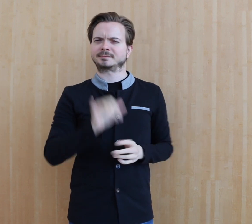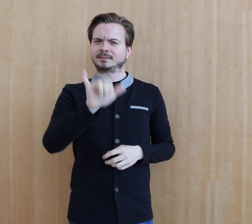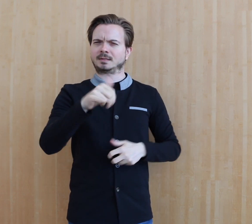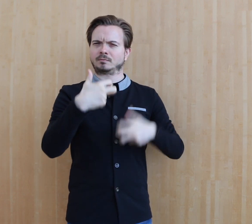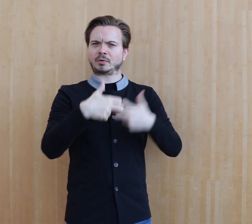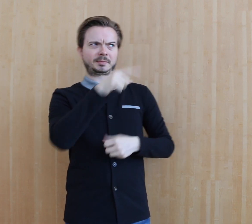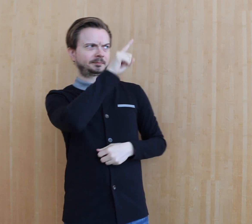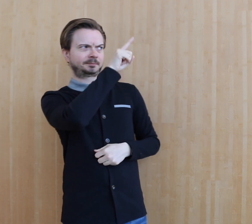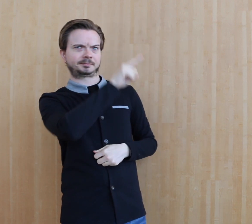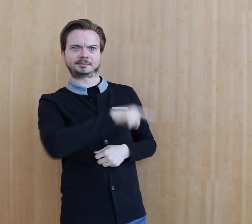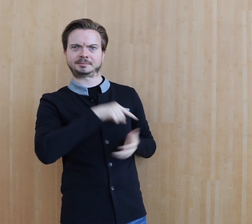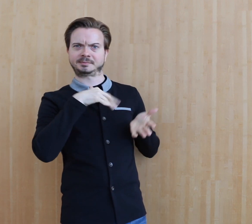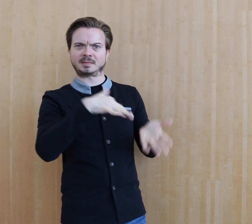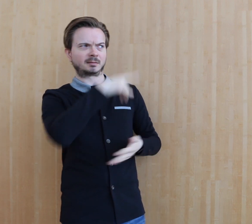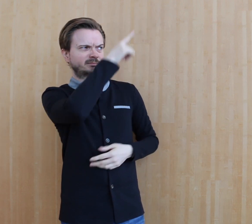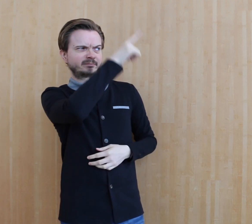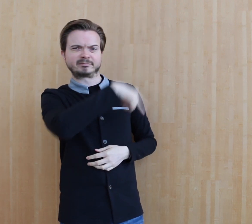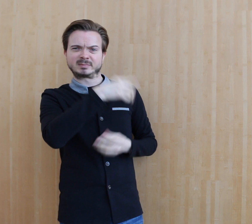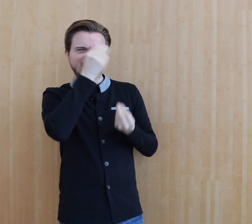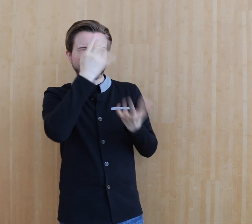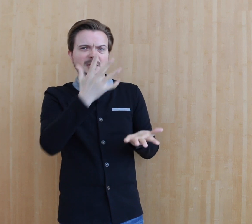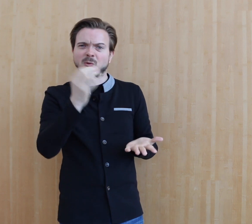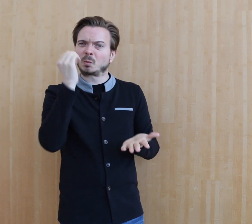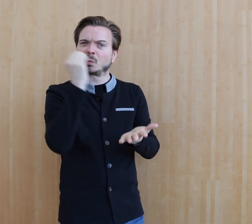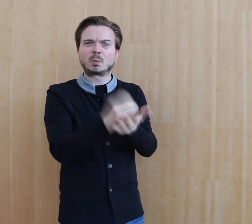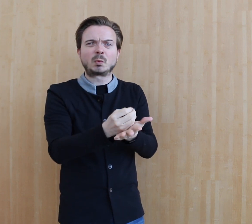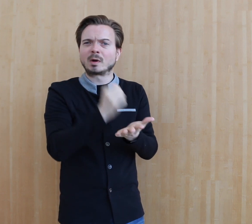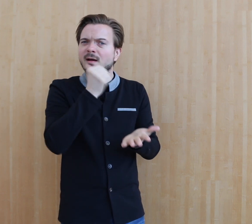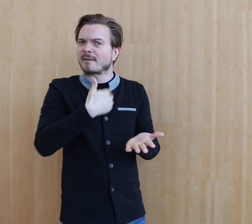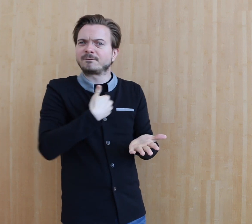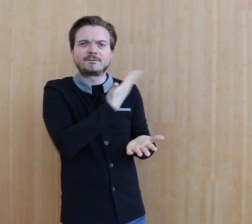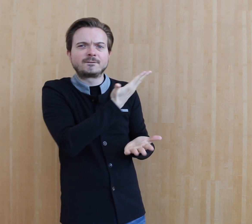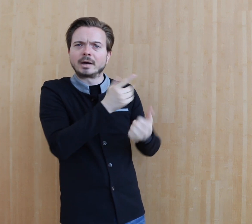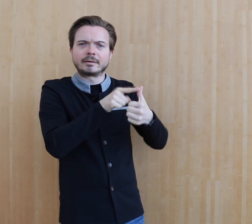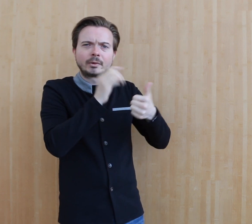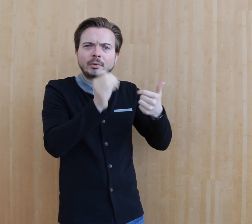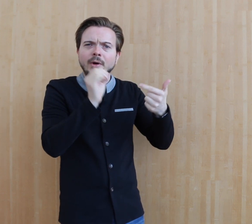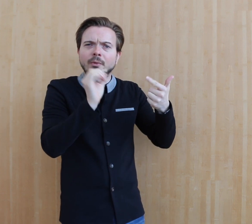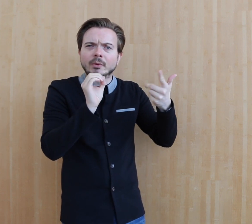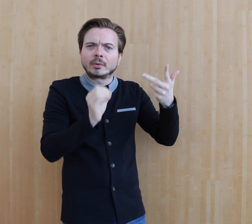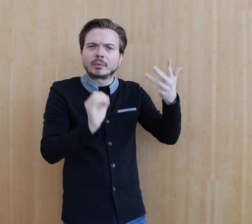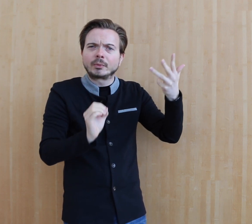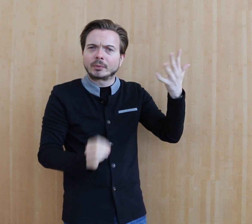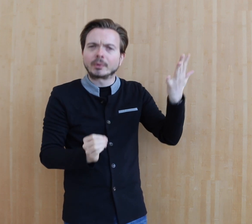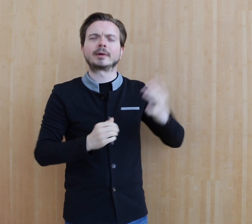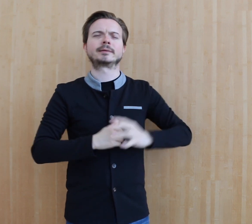That's the problem with those studies - they didn't share that kind of information in their research.